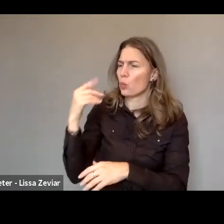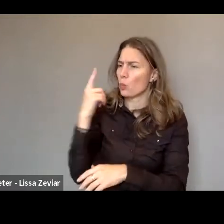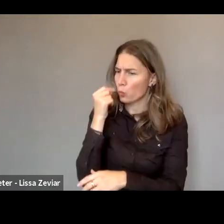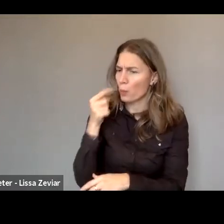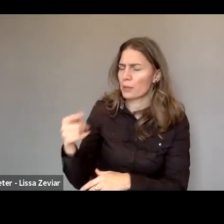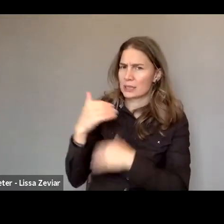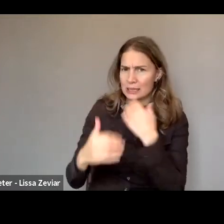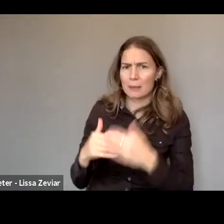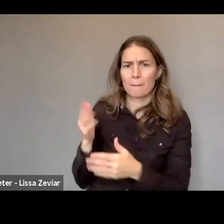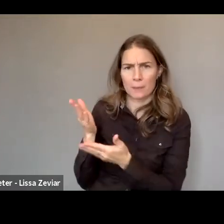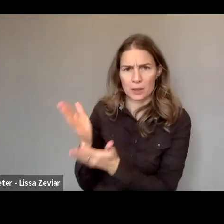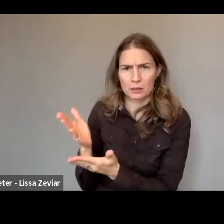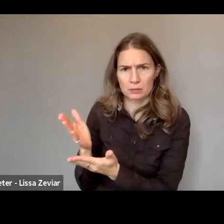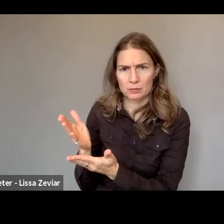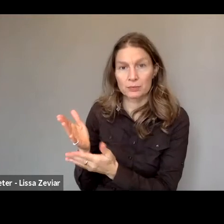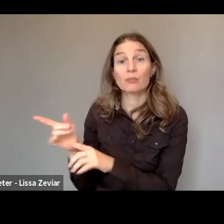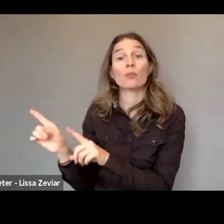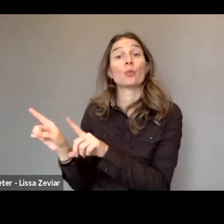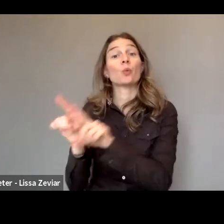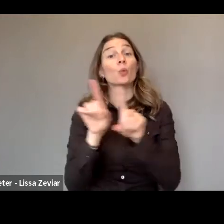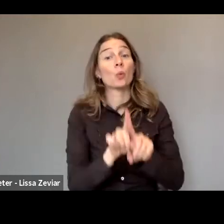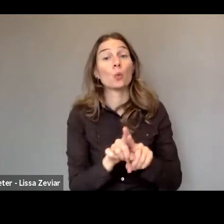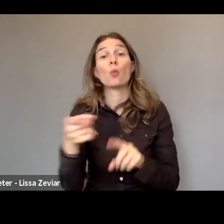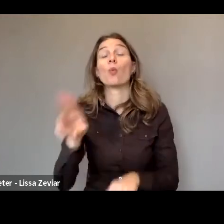And also to launch a certified online training programme